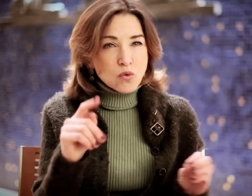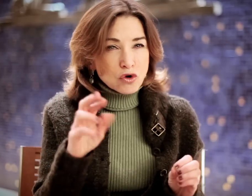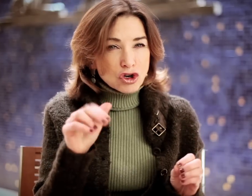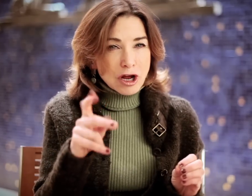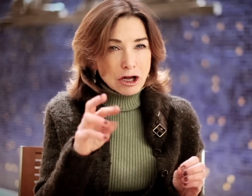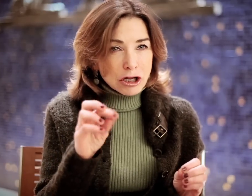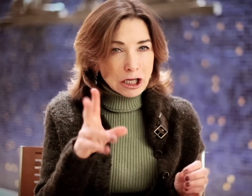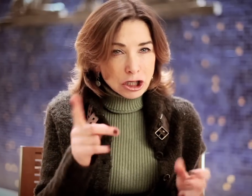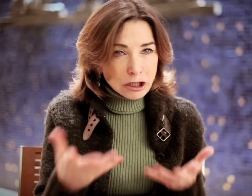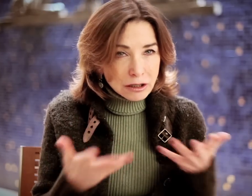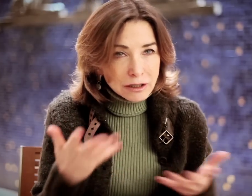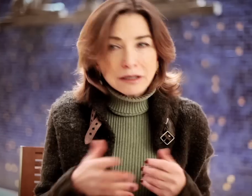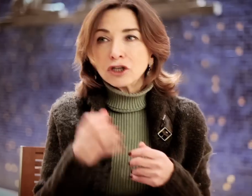We had no track record.